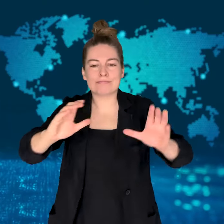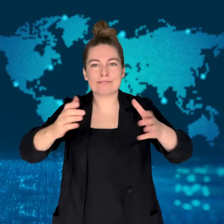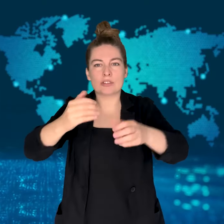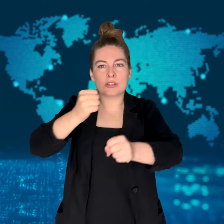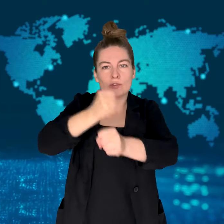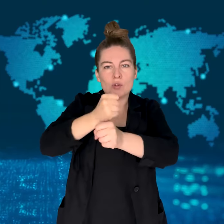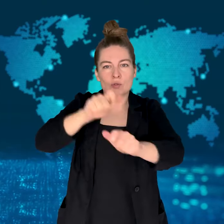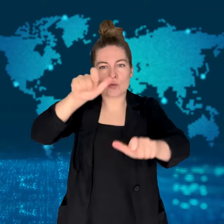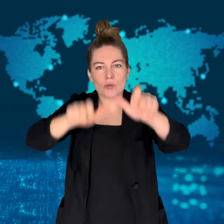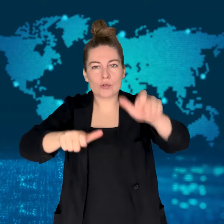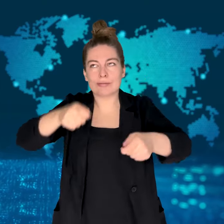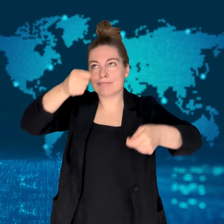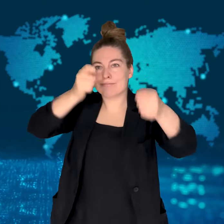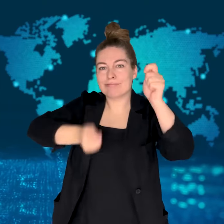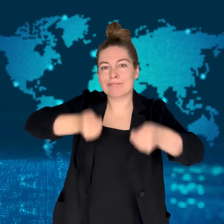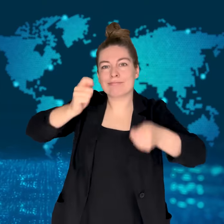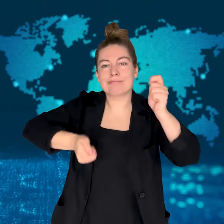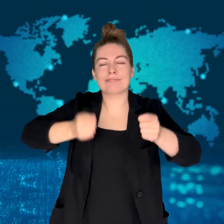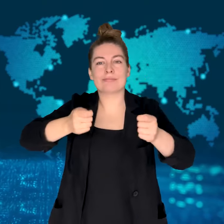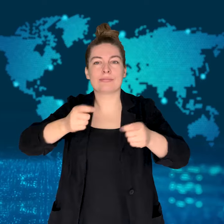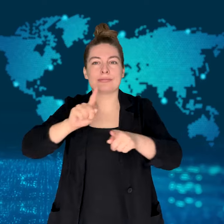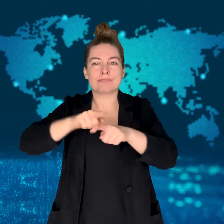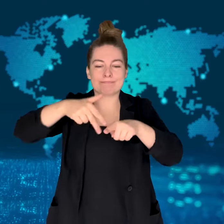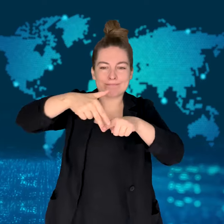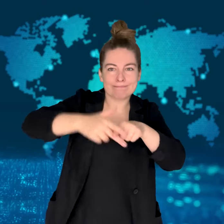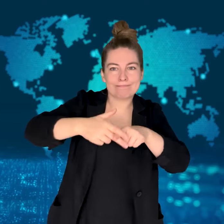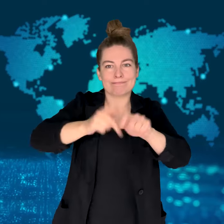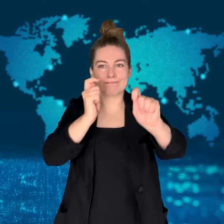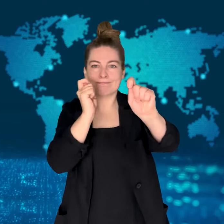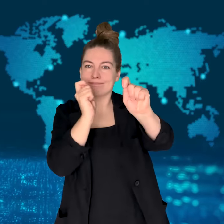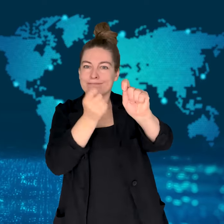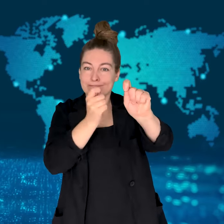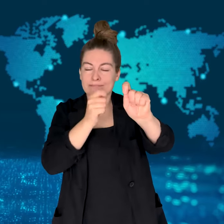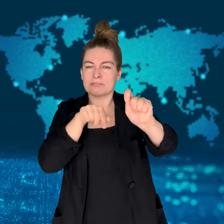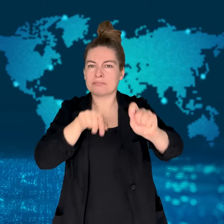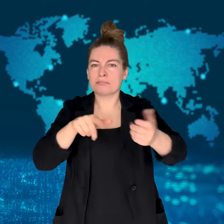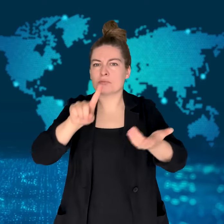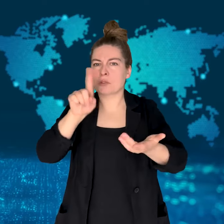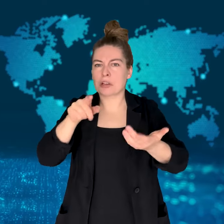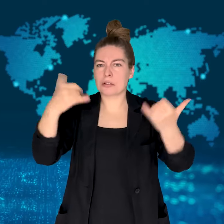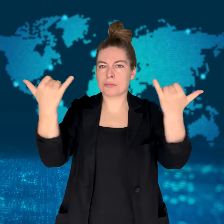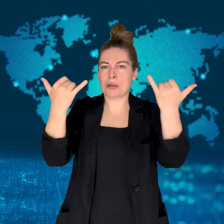the 16-story building home to the club.